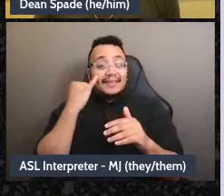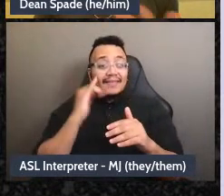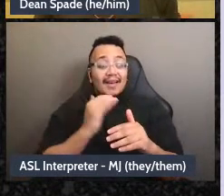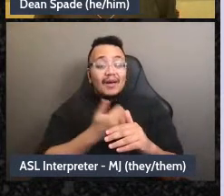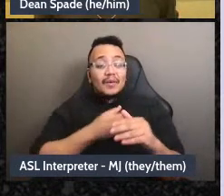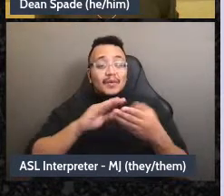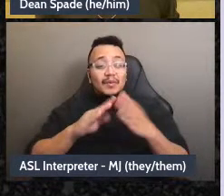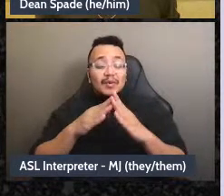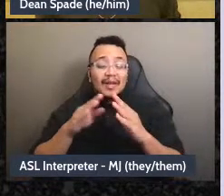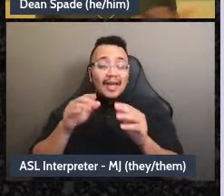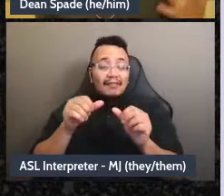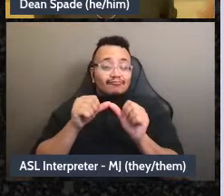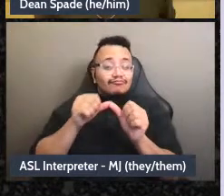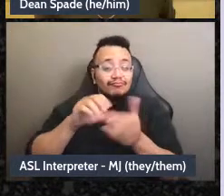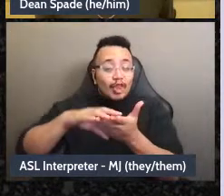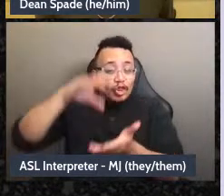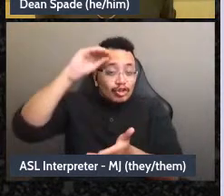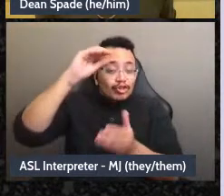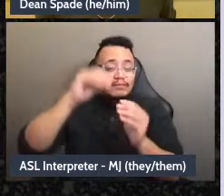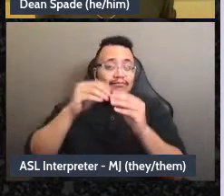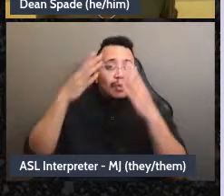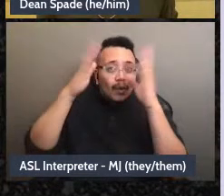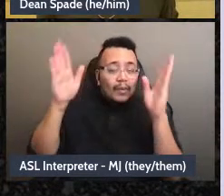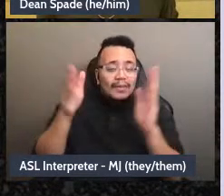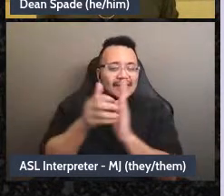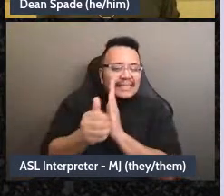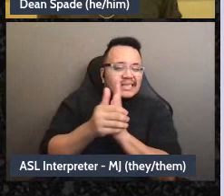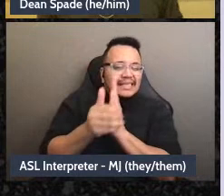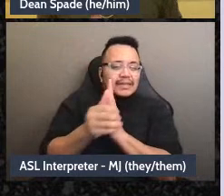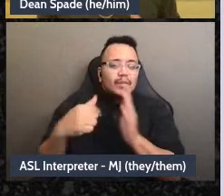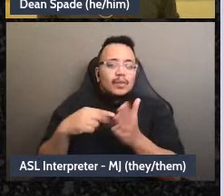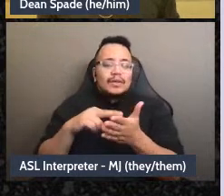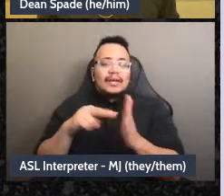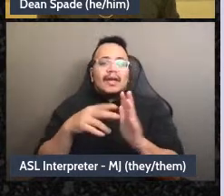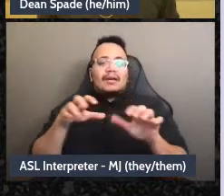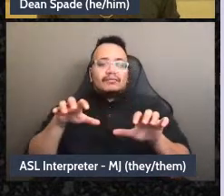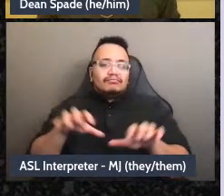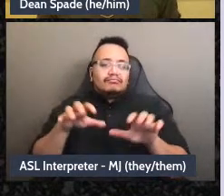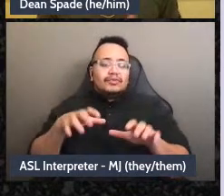the more we have people who have all those skills instead of creating a dynamic where